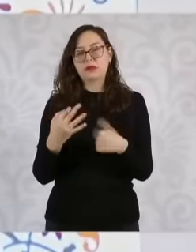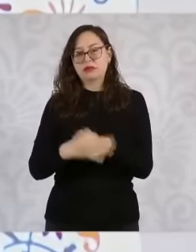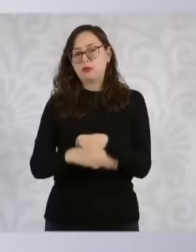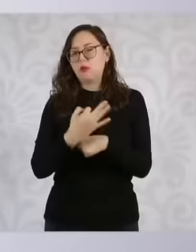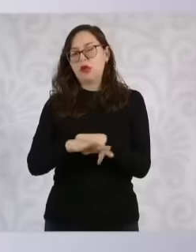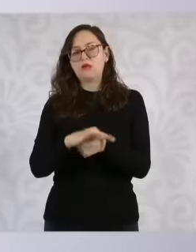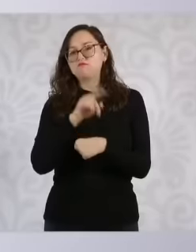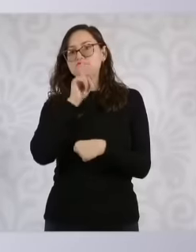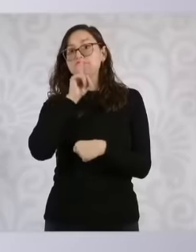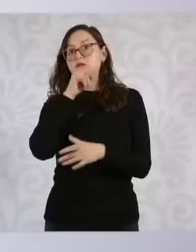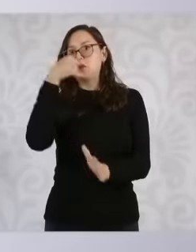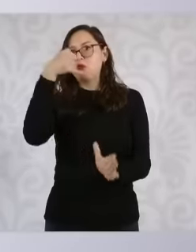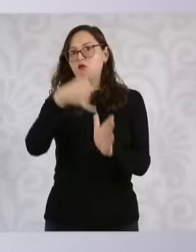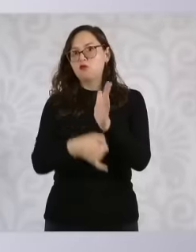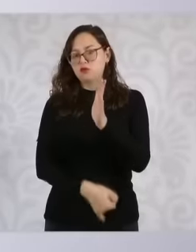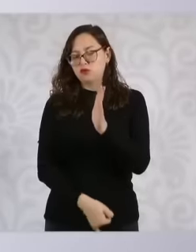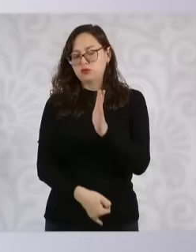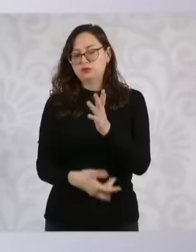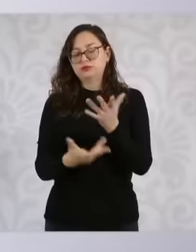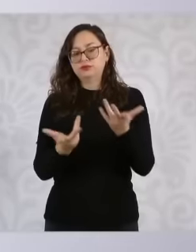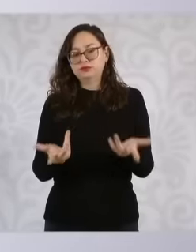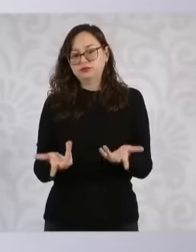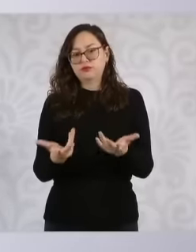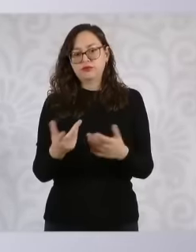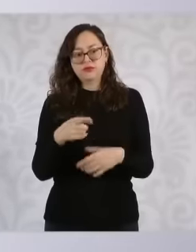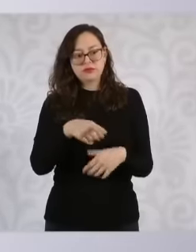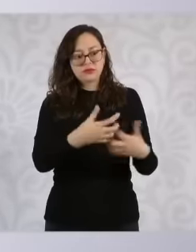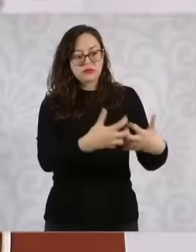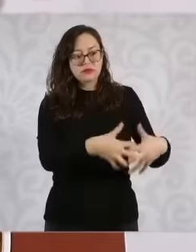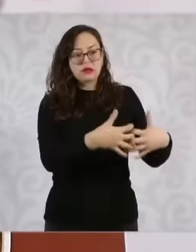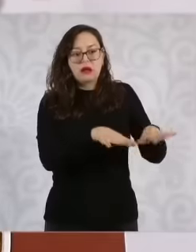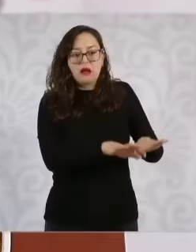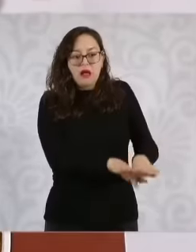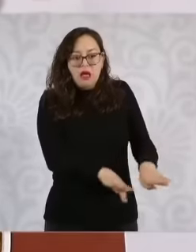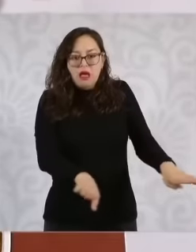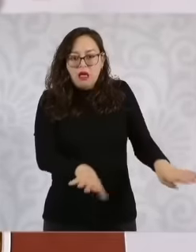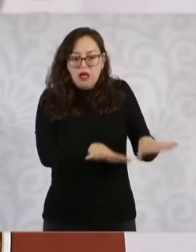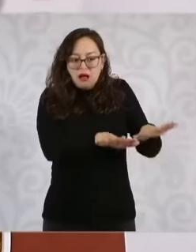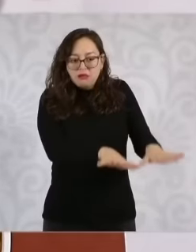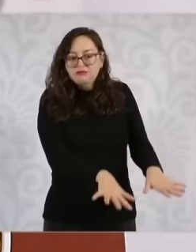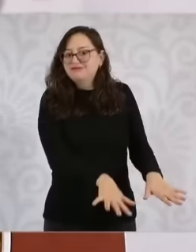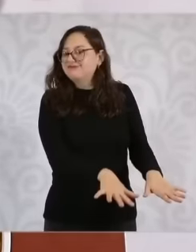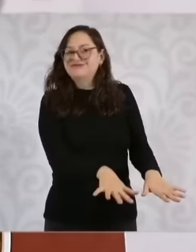structural problem, for example, the pumping plants, well, they have to be raised because otherwise, well,